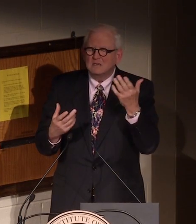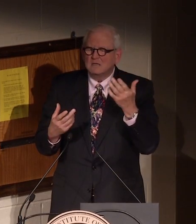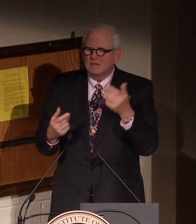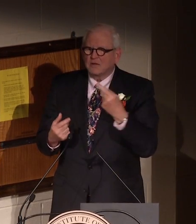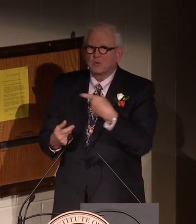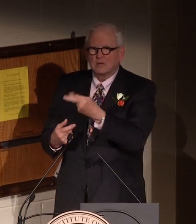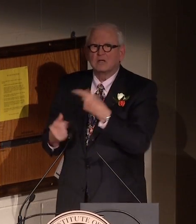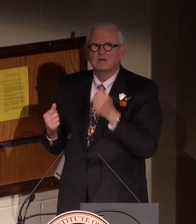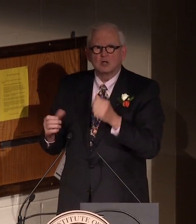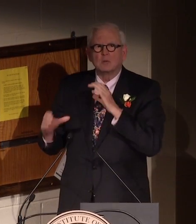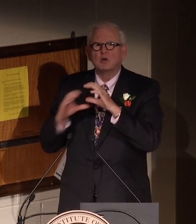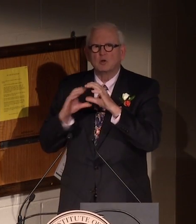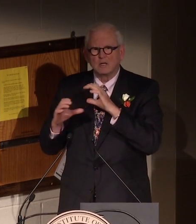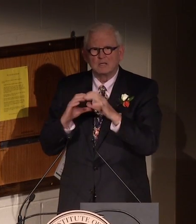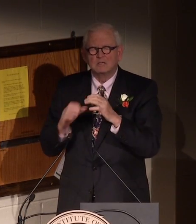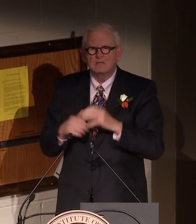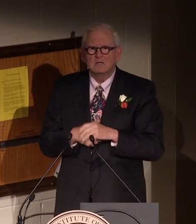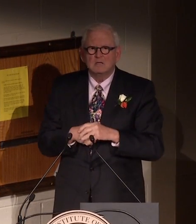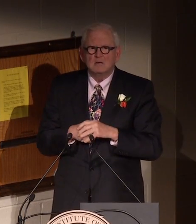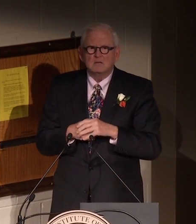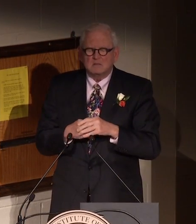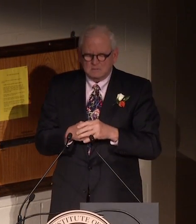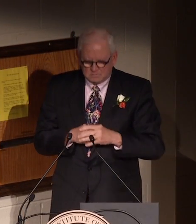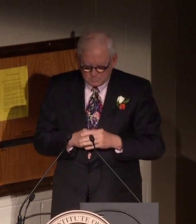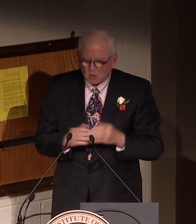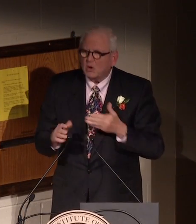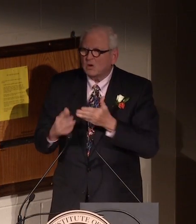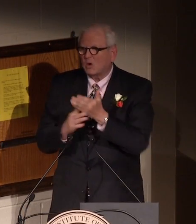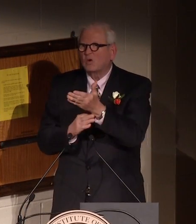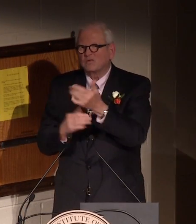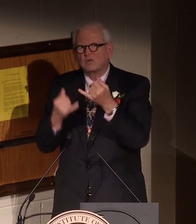Myself and Sally realized that we could communicate in this way